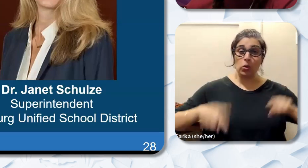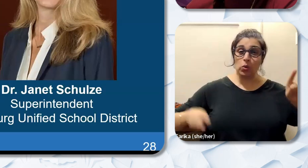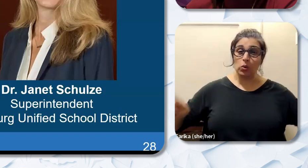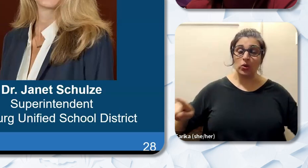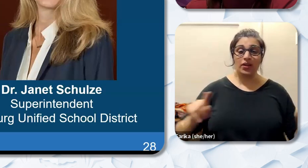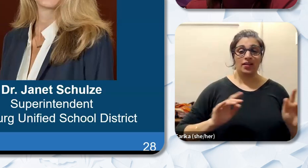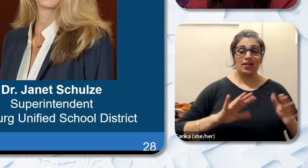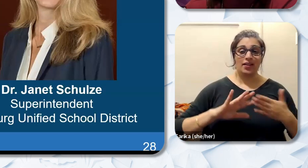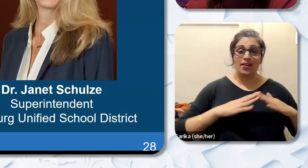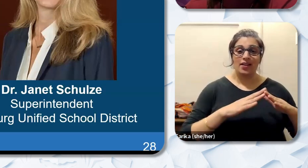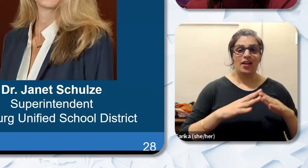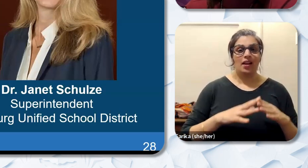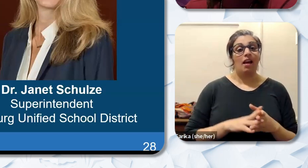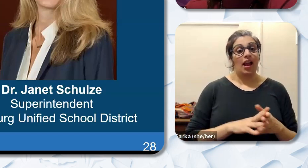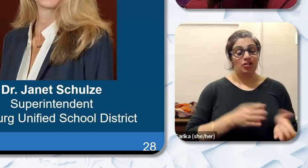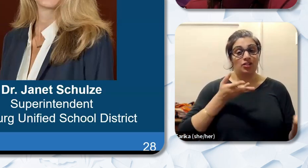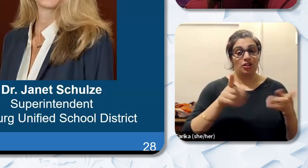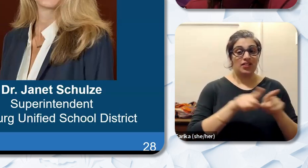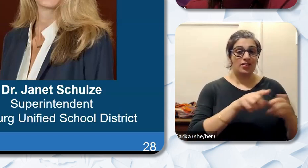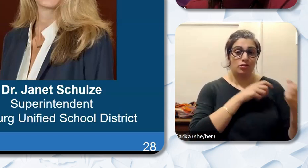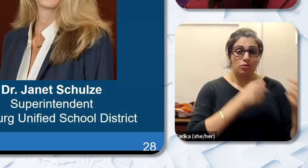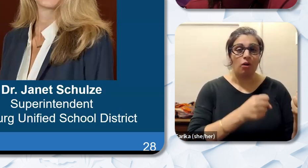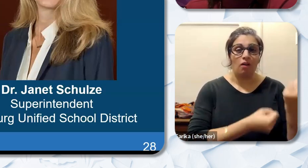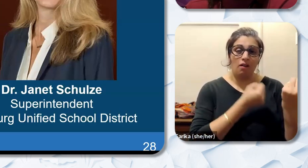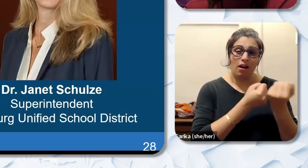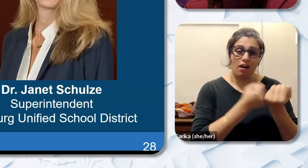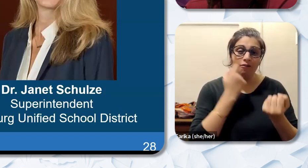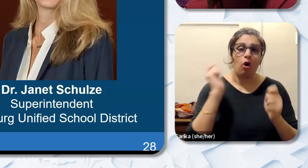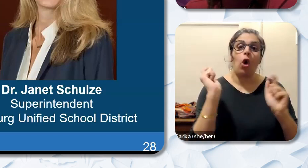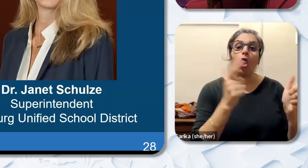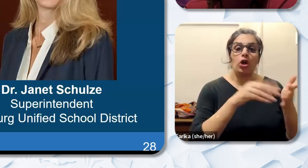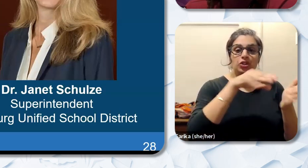competently serves as a strong advocate for all students and staff. She has established